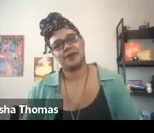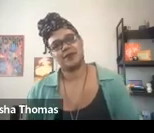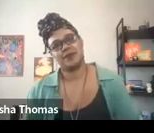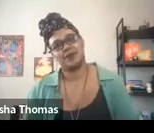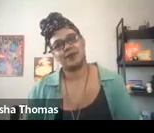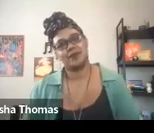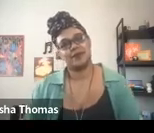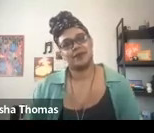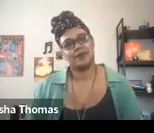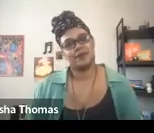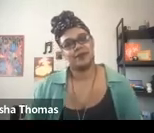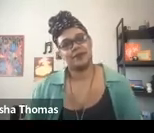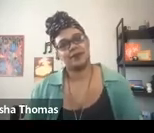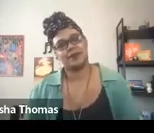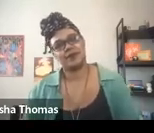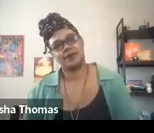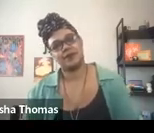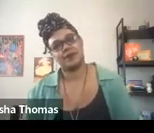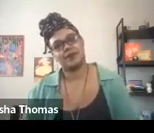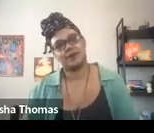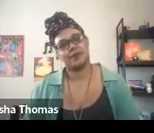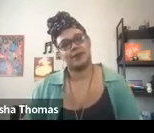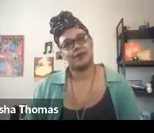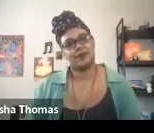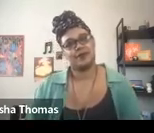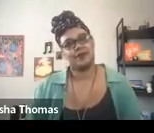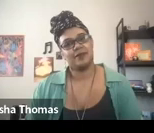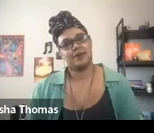Oh, my many fathers.